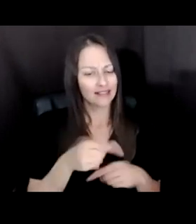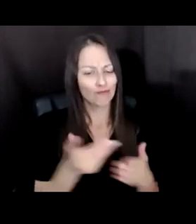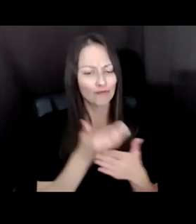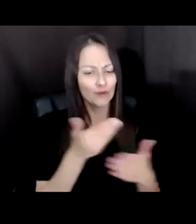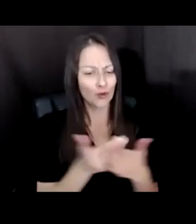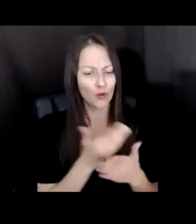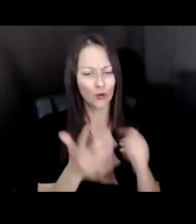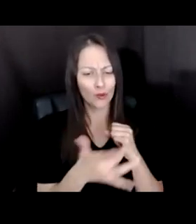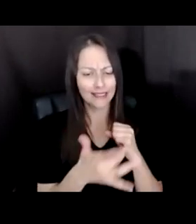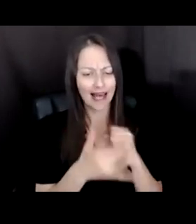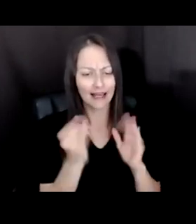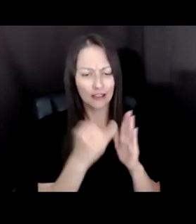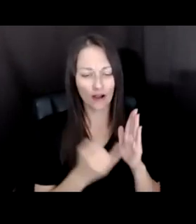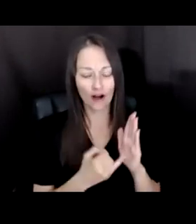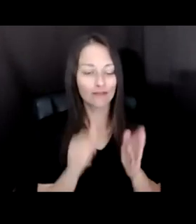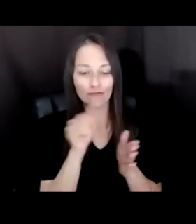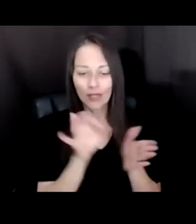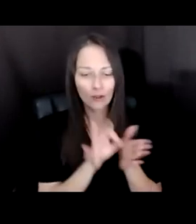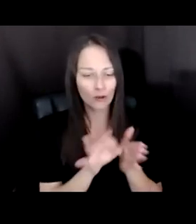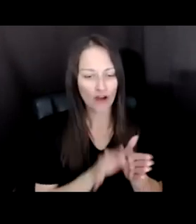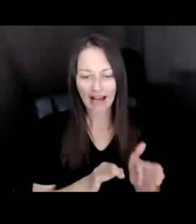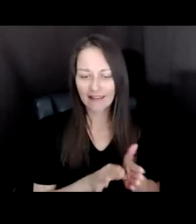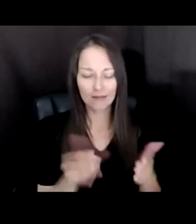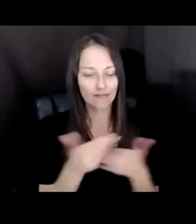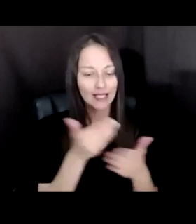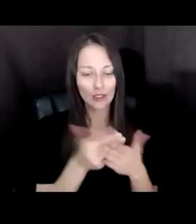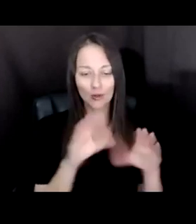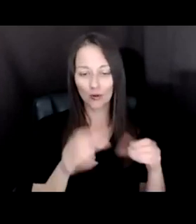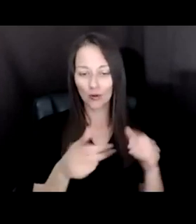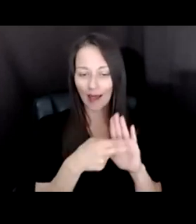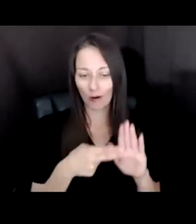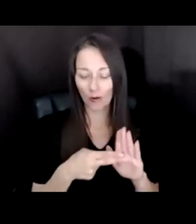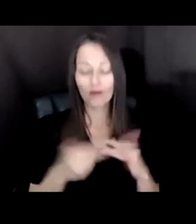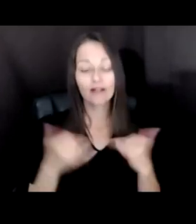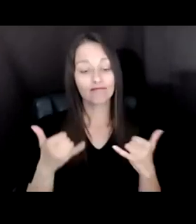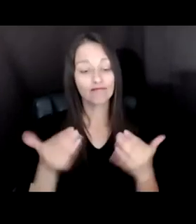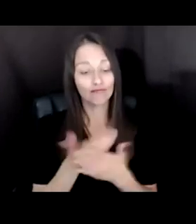TRACK THESE ARTISTS AS A UNIQUE CATEGORY. THIS REPORT GAVE US A CHANCE TO EXPLORE HOW THEY MIGHT